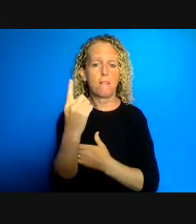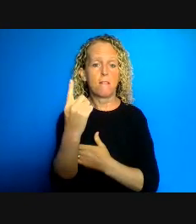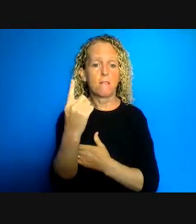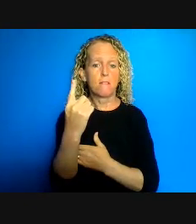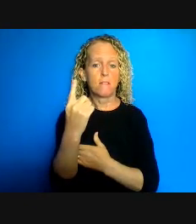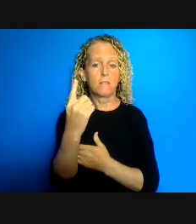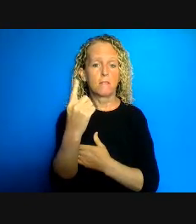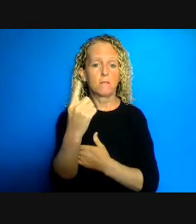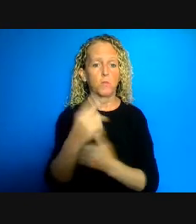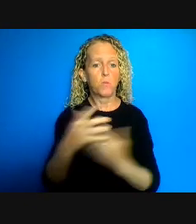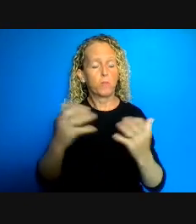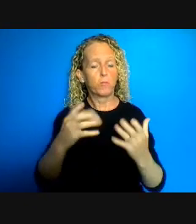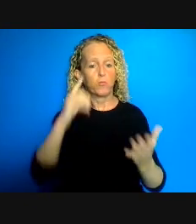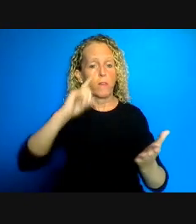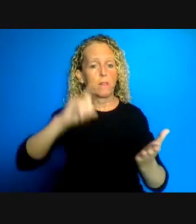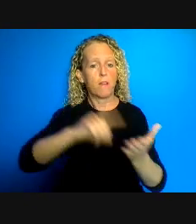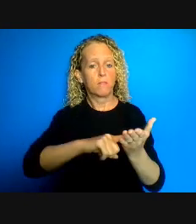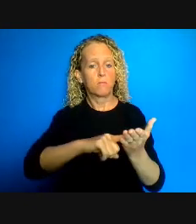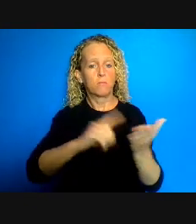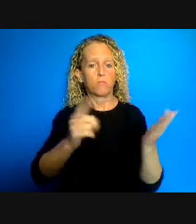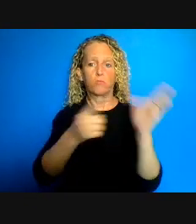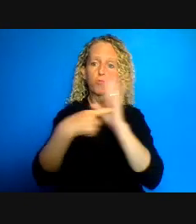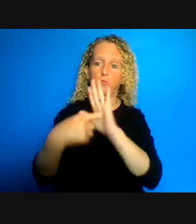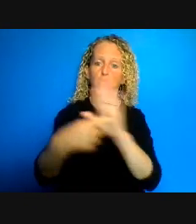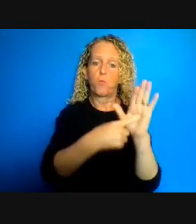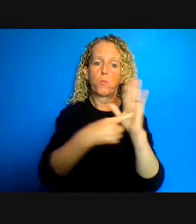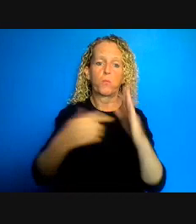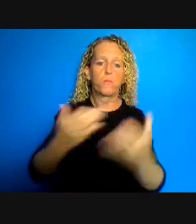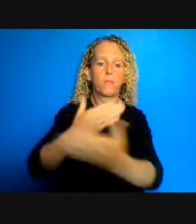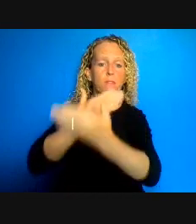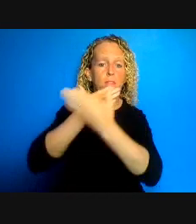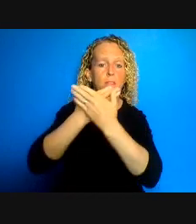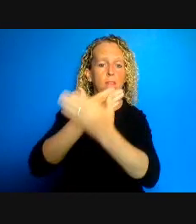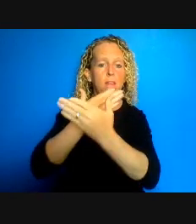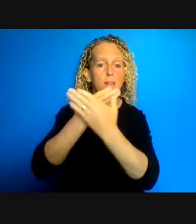appreciation to the people who have been referred to as first responders,